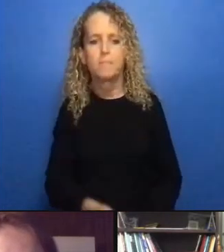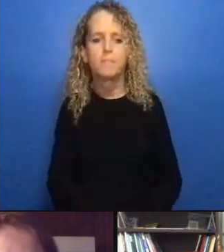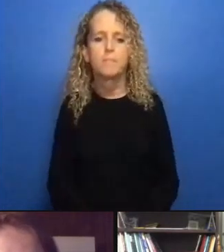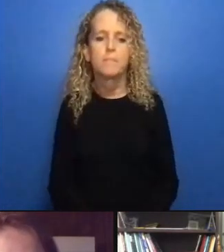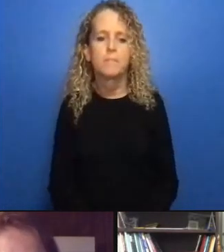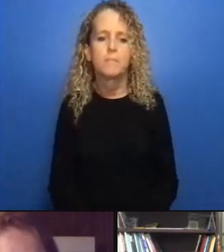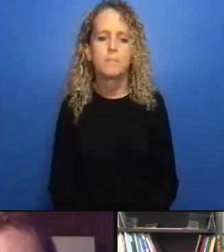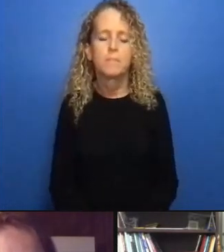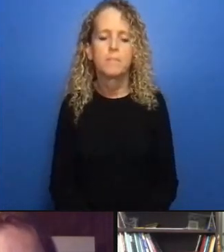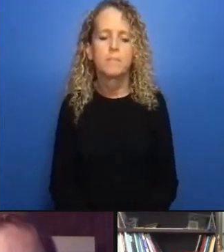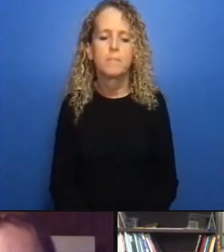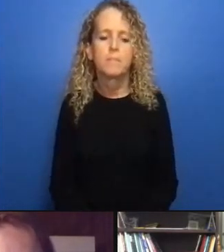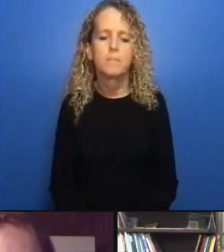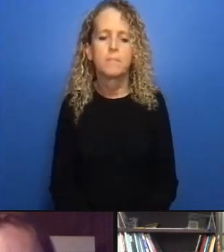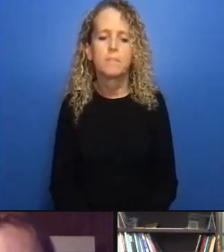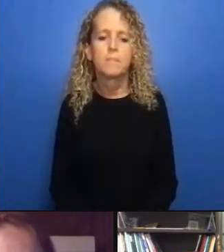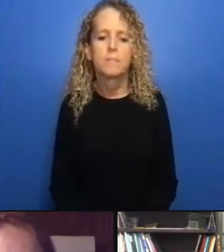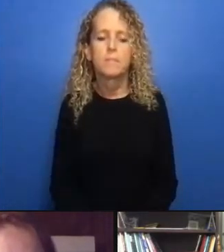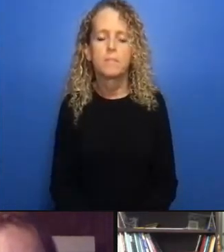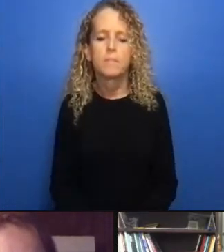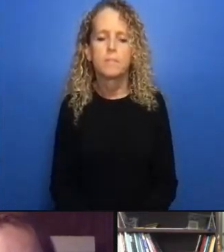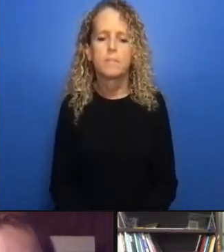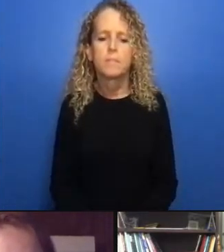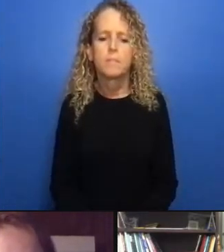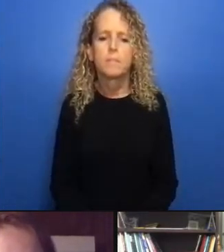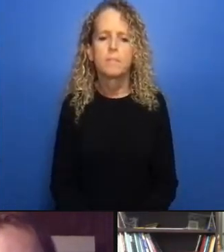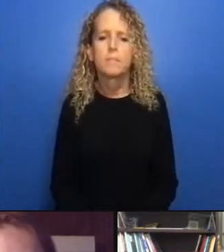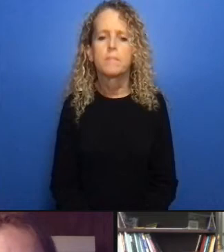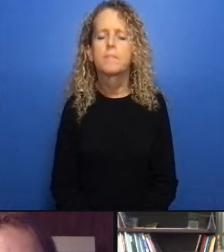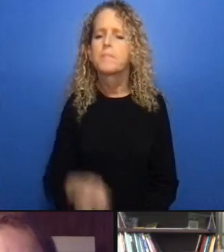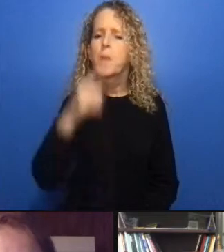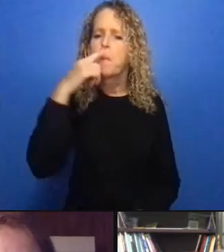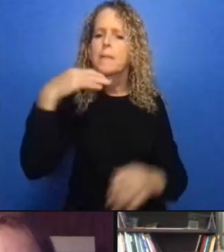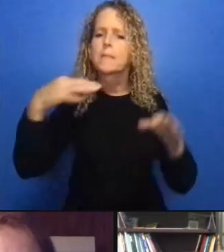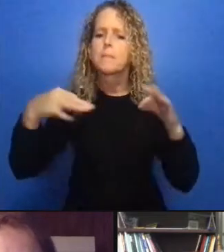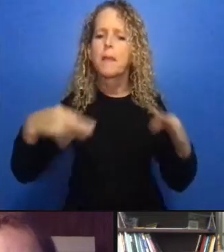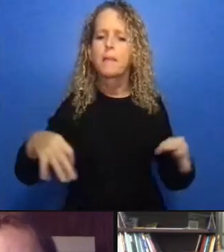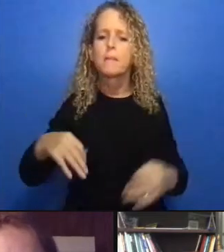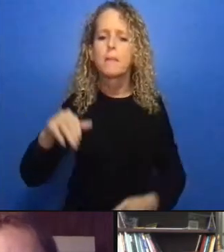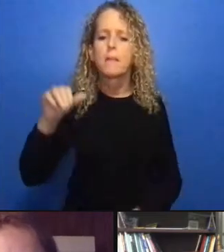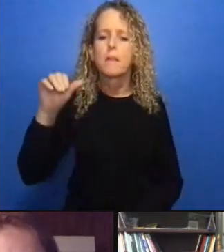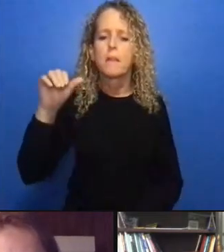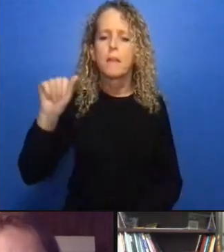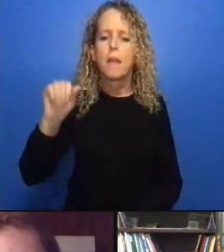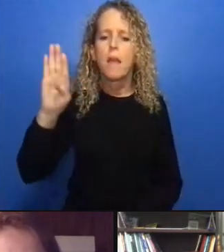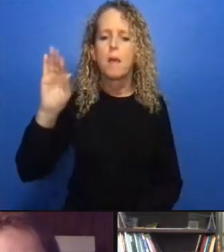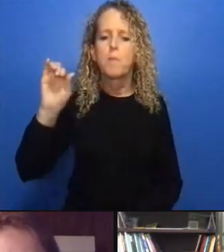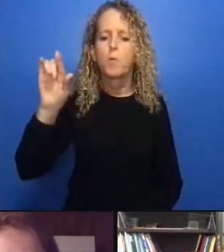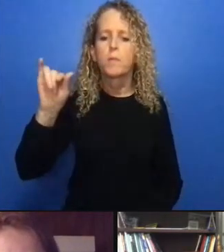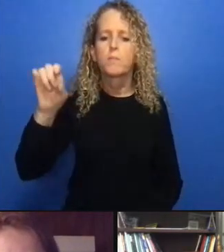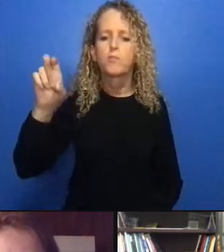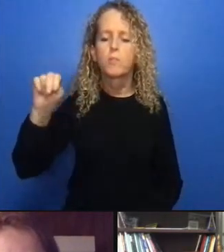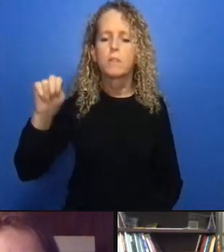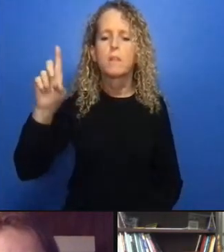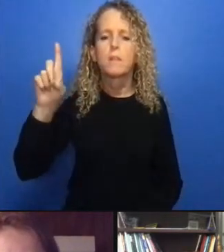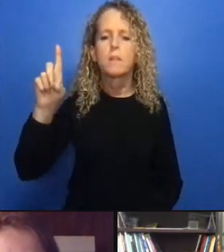of rapid decarceration using bail as one of the primary mechanisms is something that has